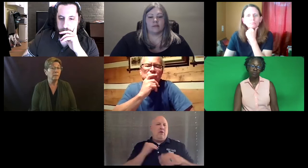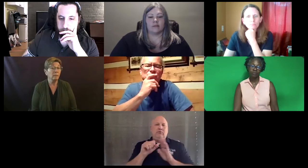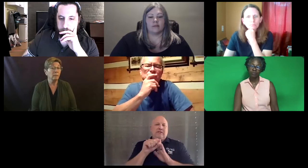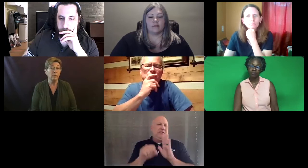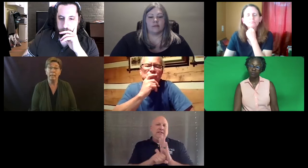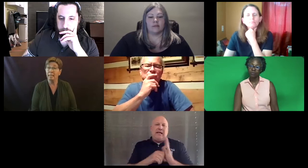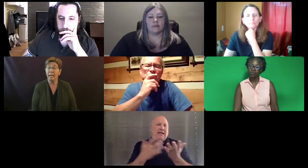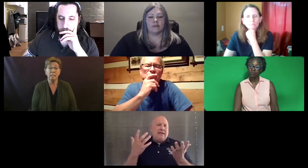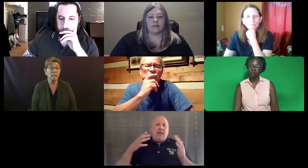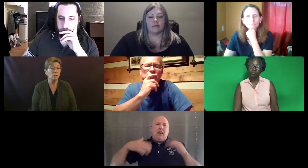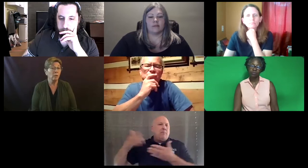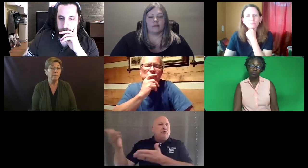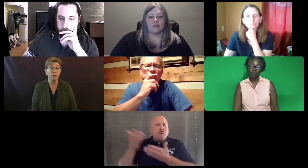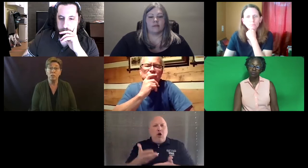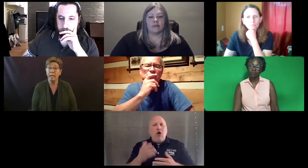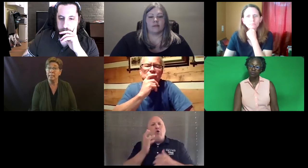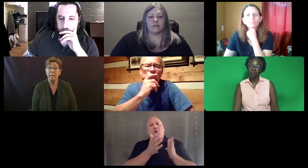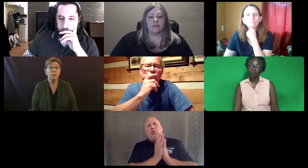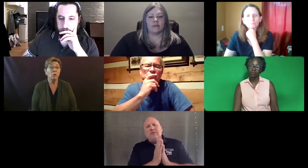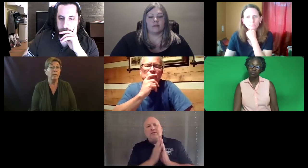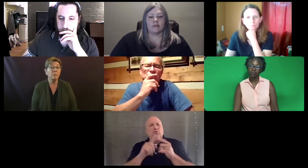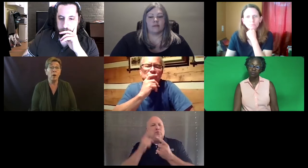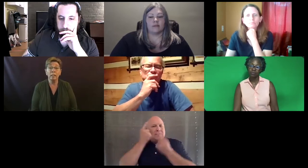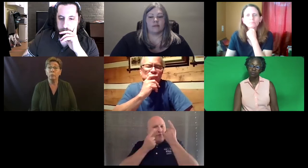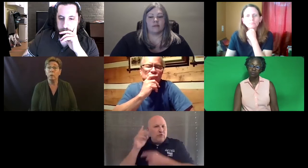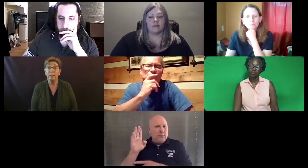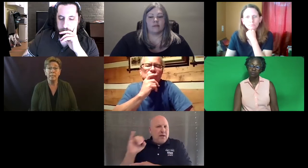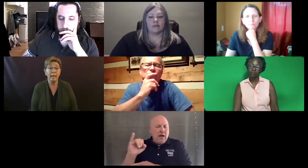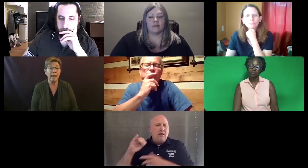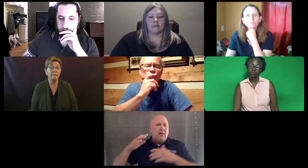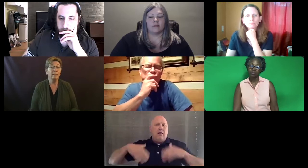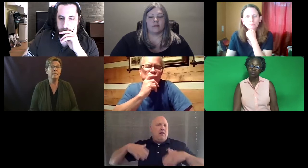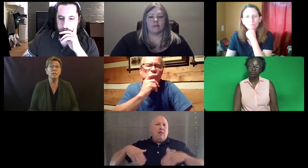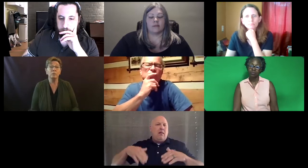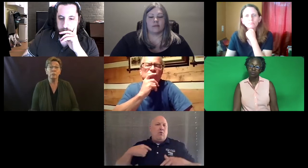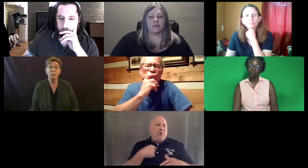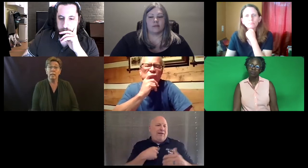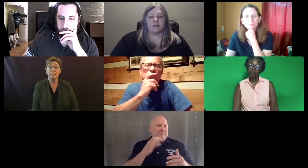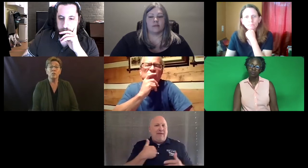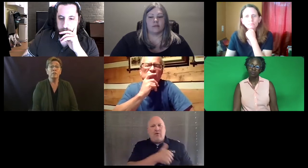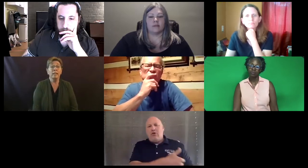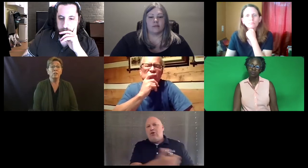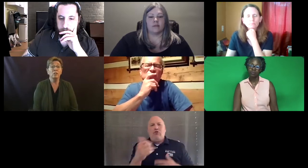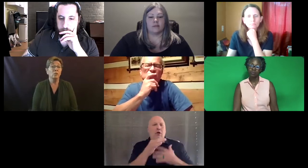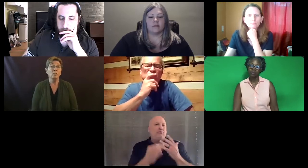It has not shown up in our state. No one has brought it or requested we have it considered as a certification in Utah.